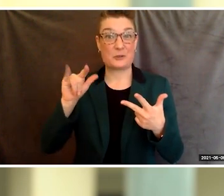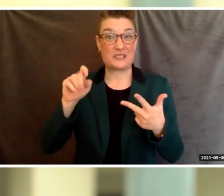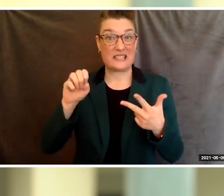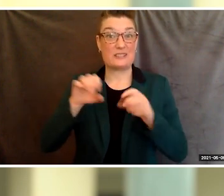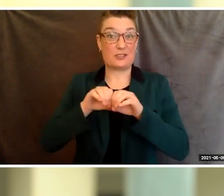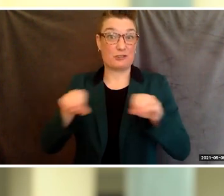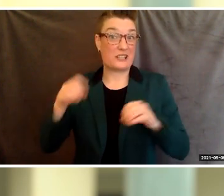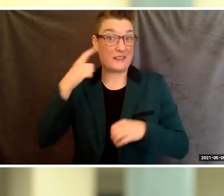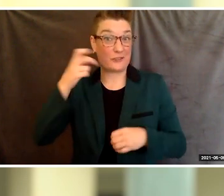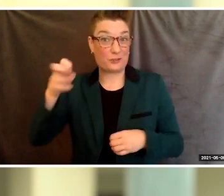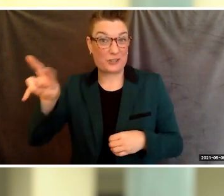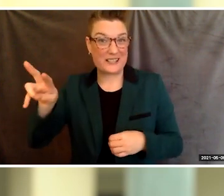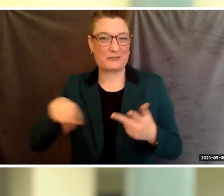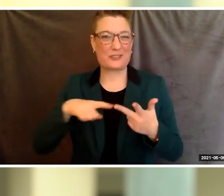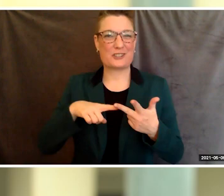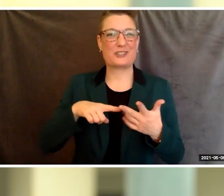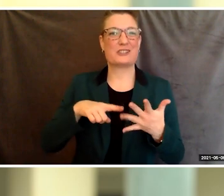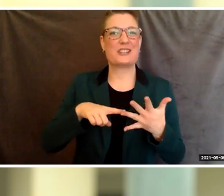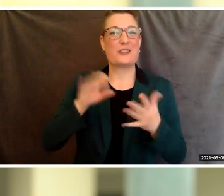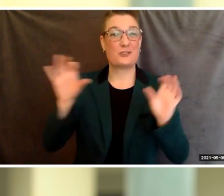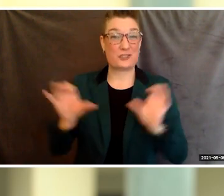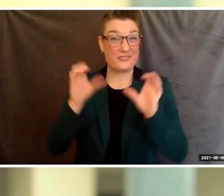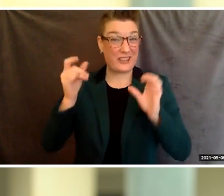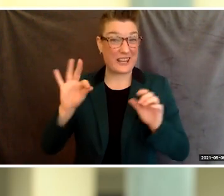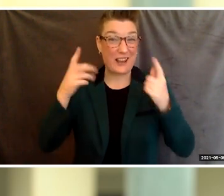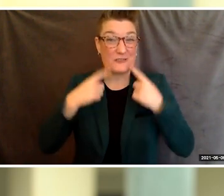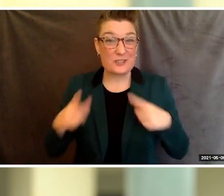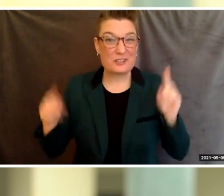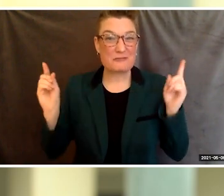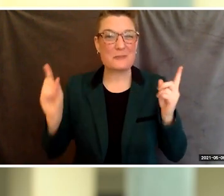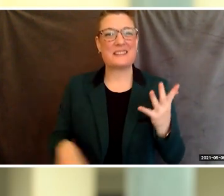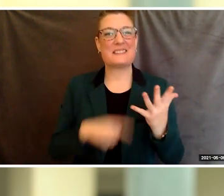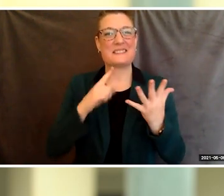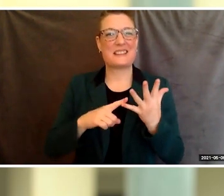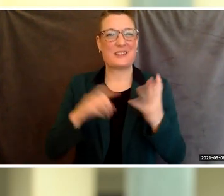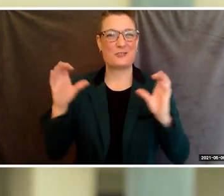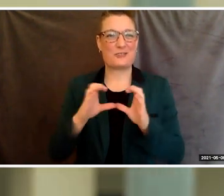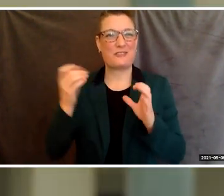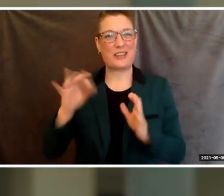certificates of achievement, and certificate of proficiency.